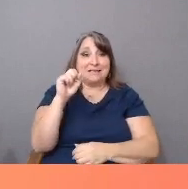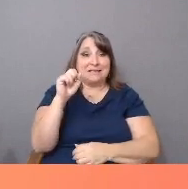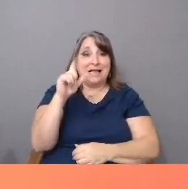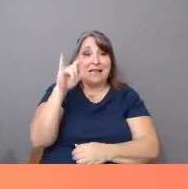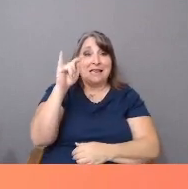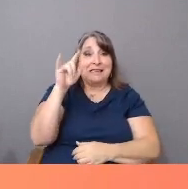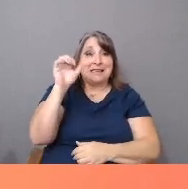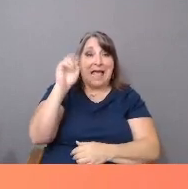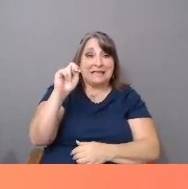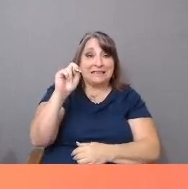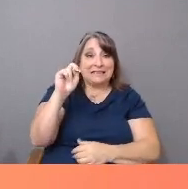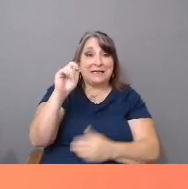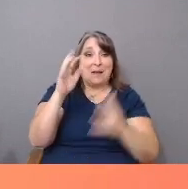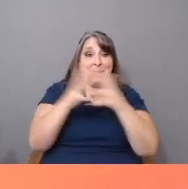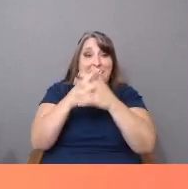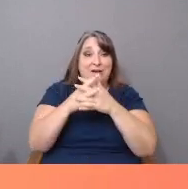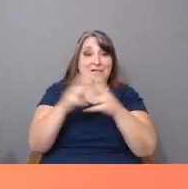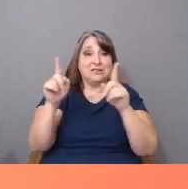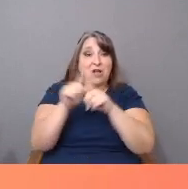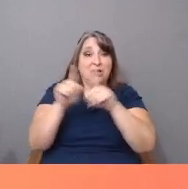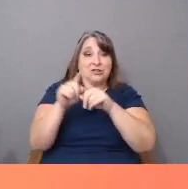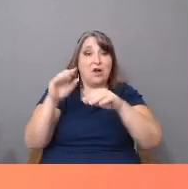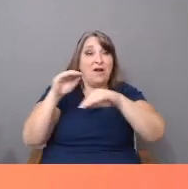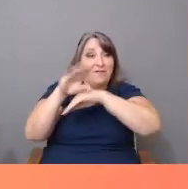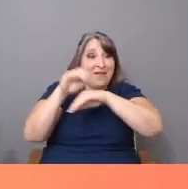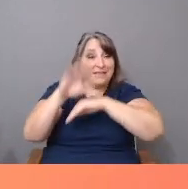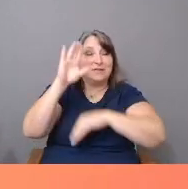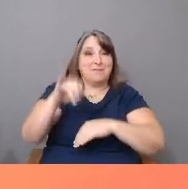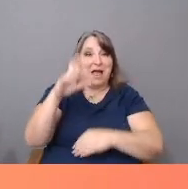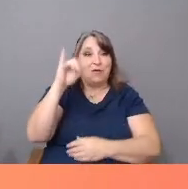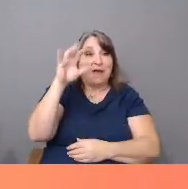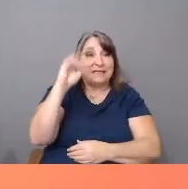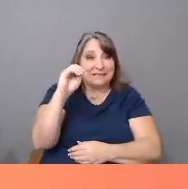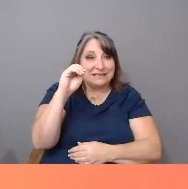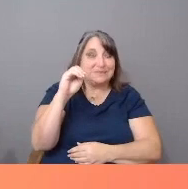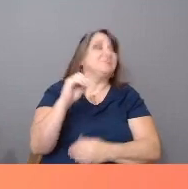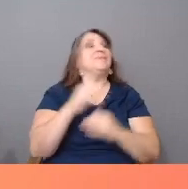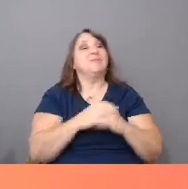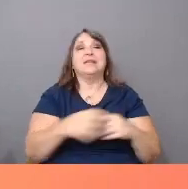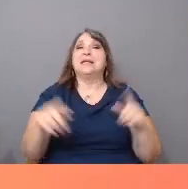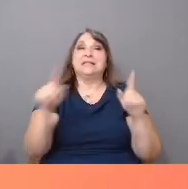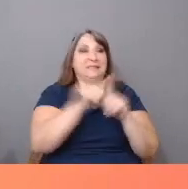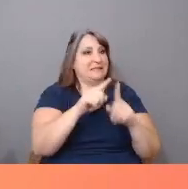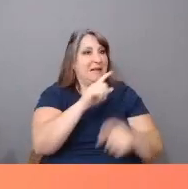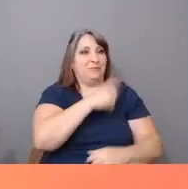and deserves to go through its own reckoning, as does Spain.